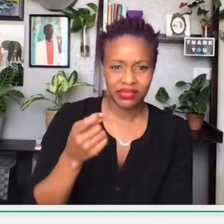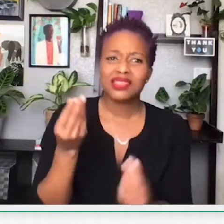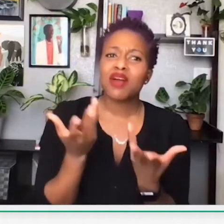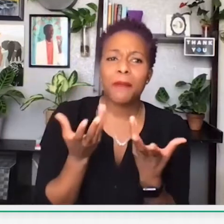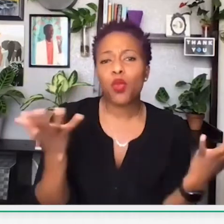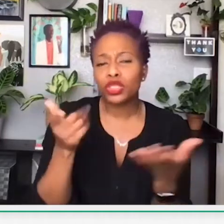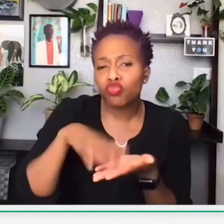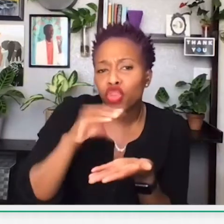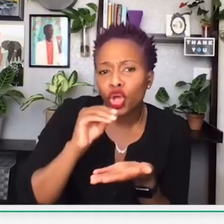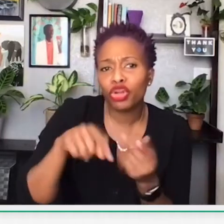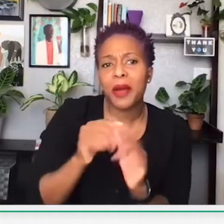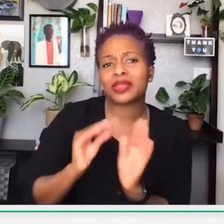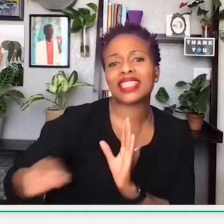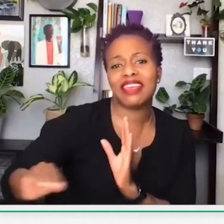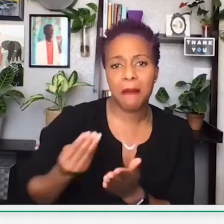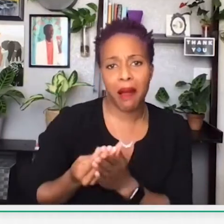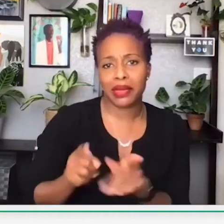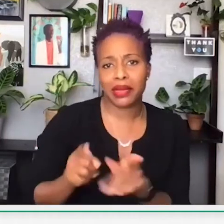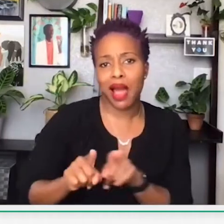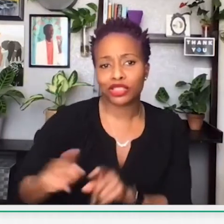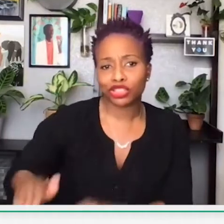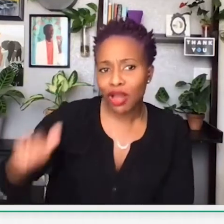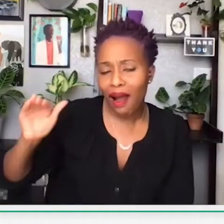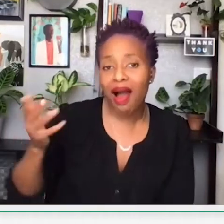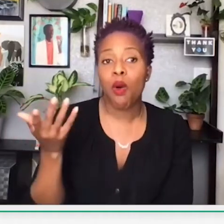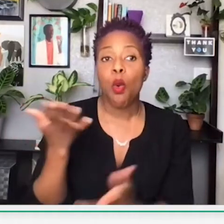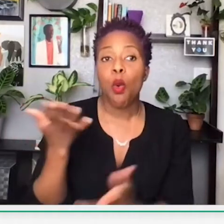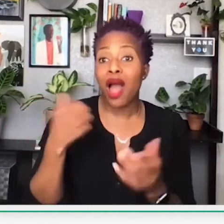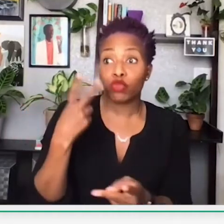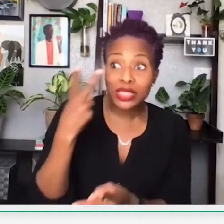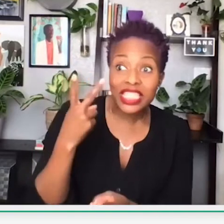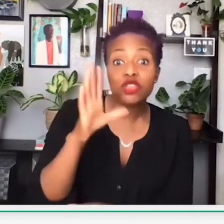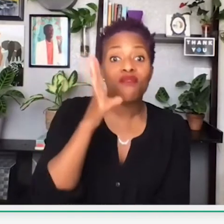not the Q&A box for this option. I just want to know what you've learned